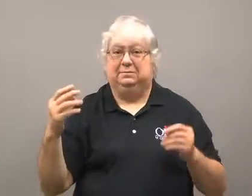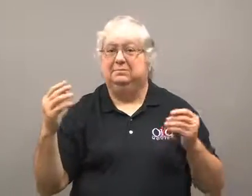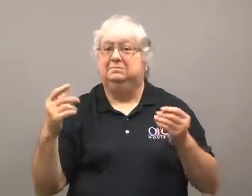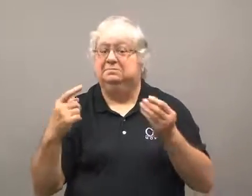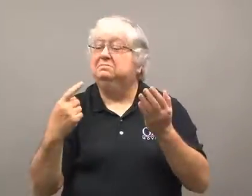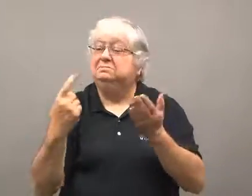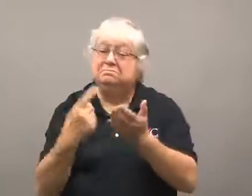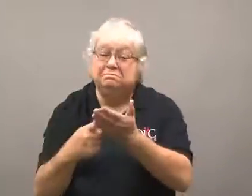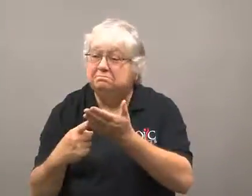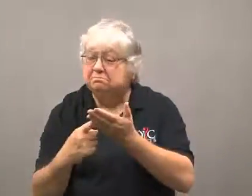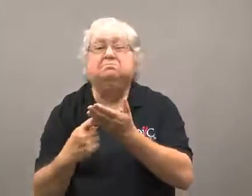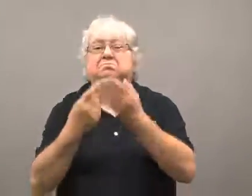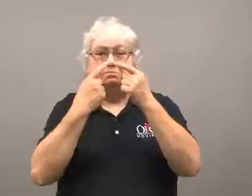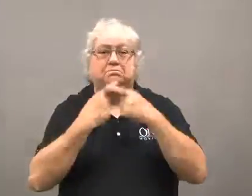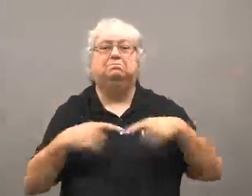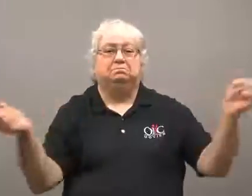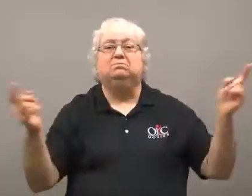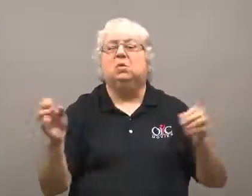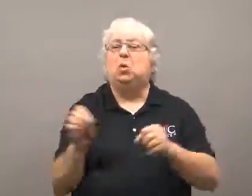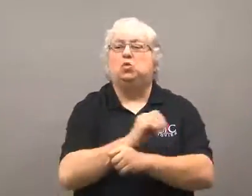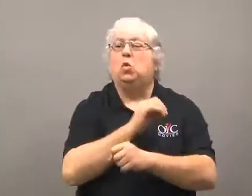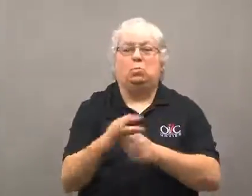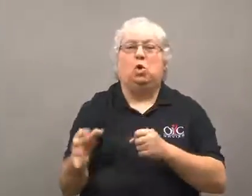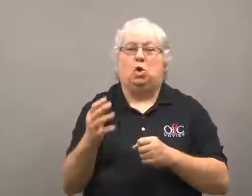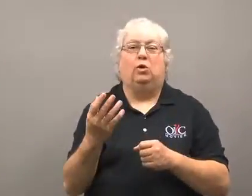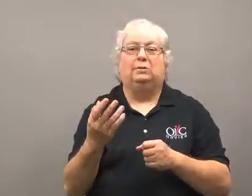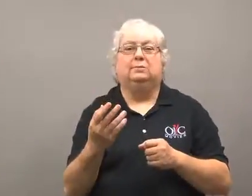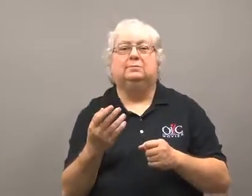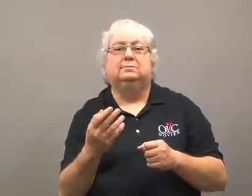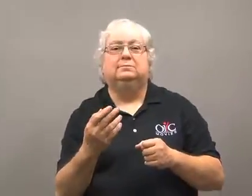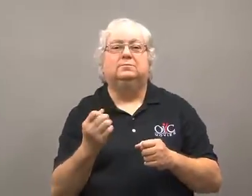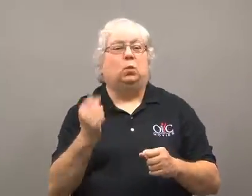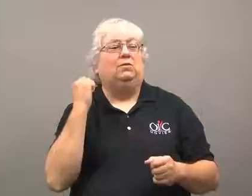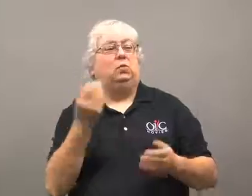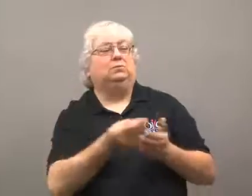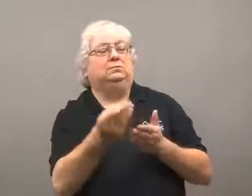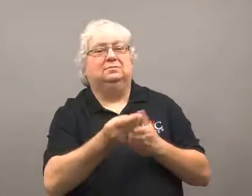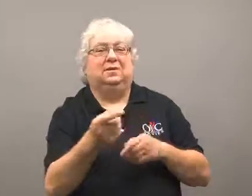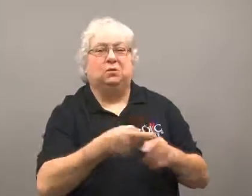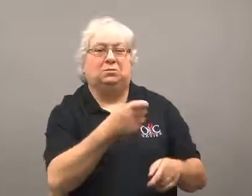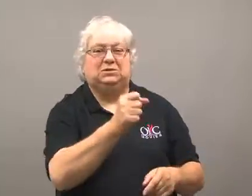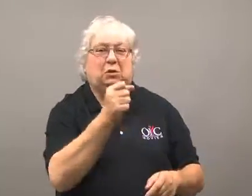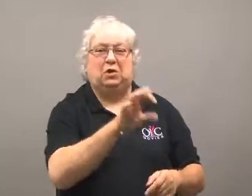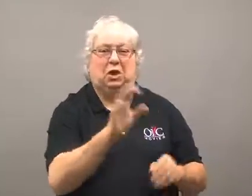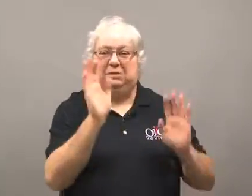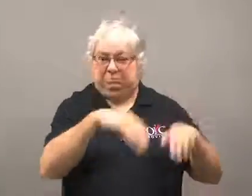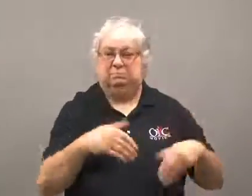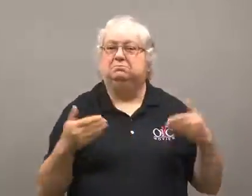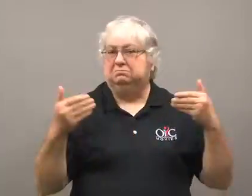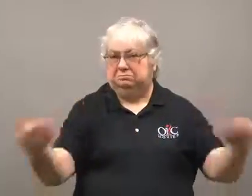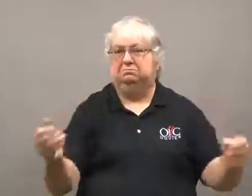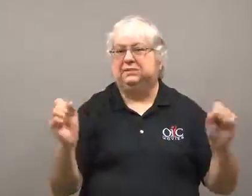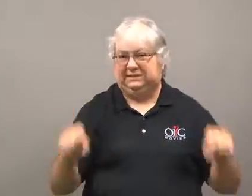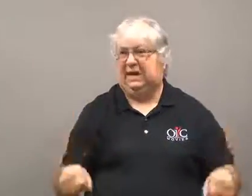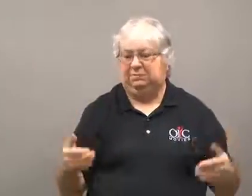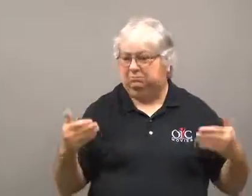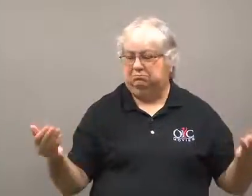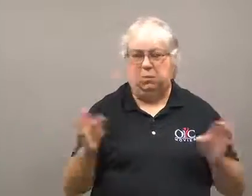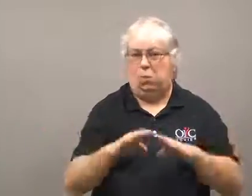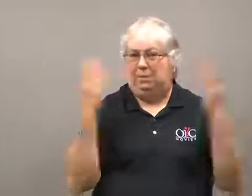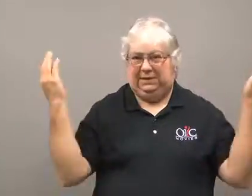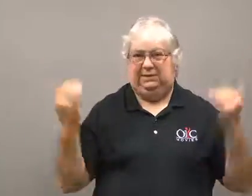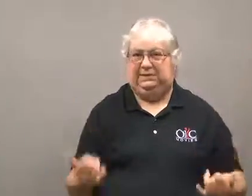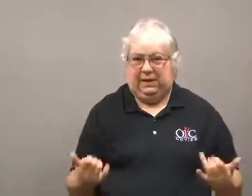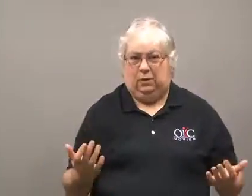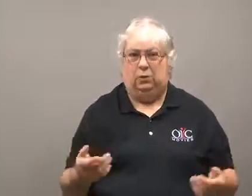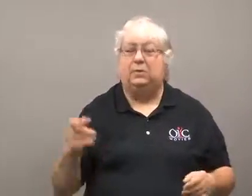It was announced the boycott was lifted.